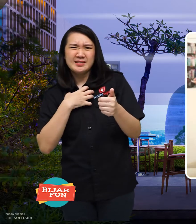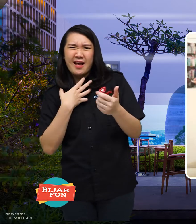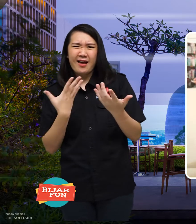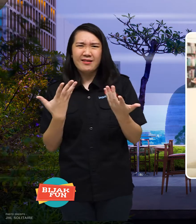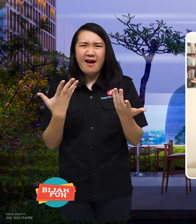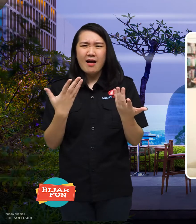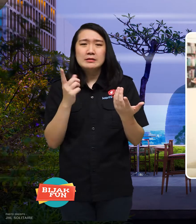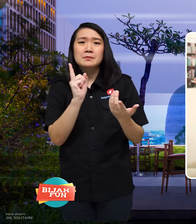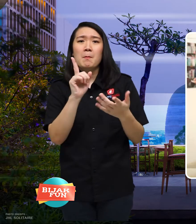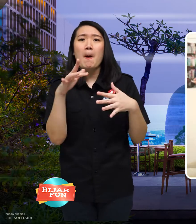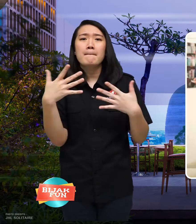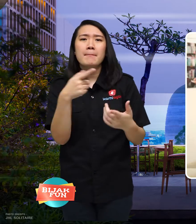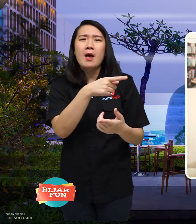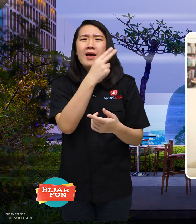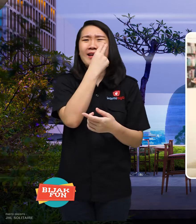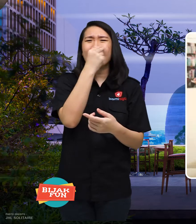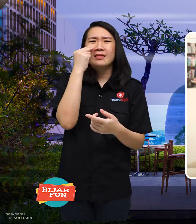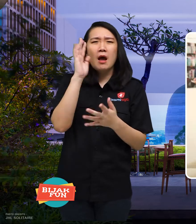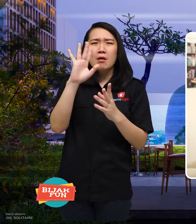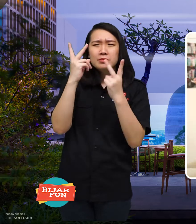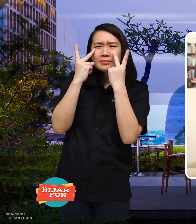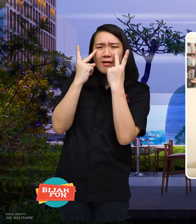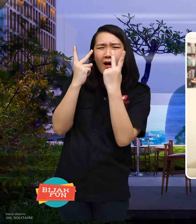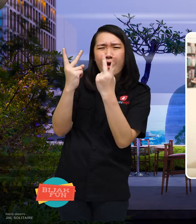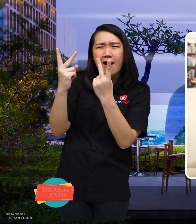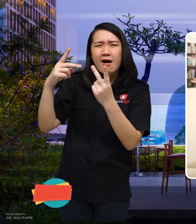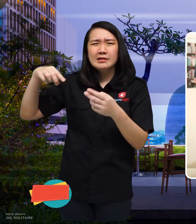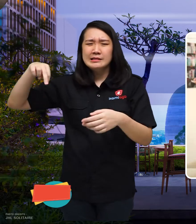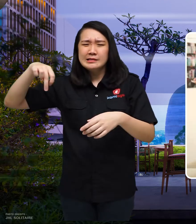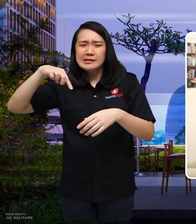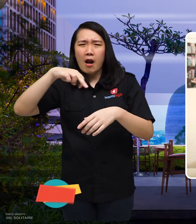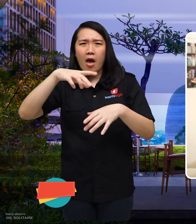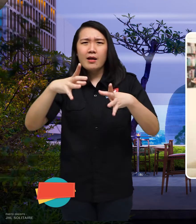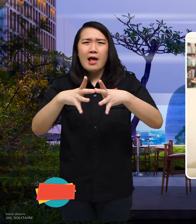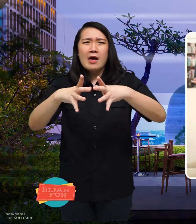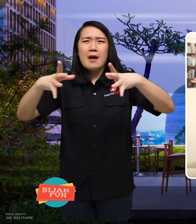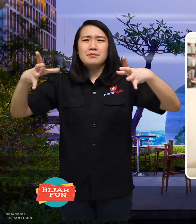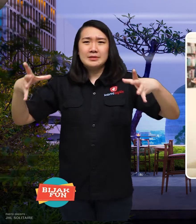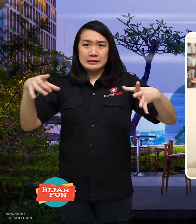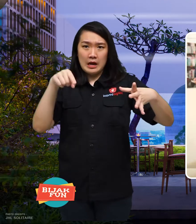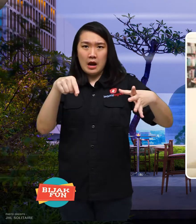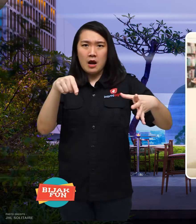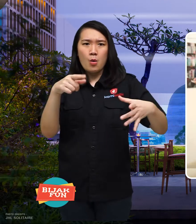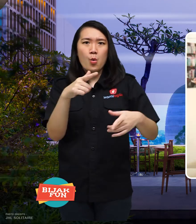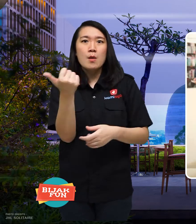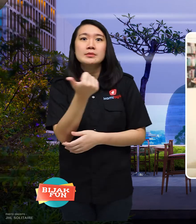because a blind person cannot see the road and identifying they are impossible if they can do good makeup.